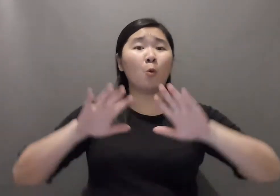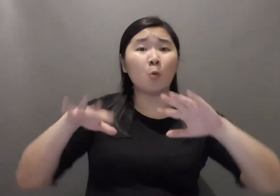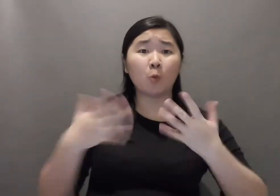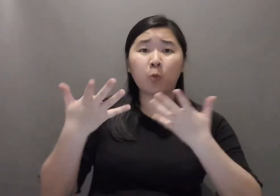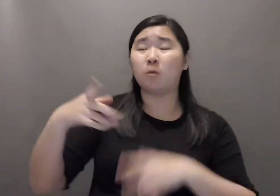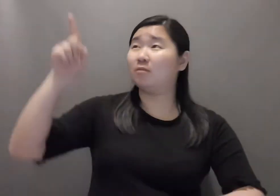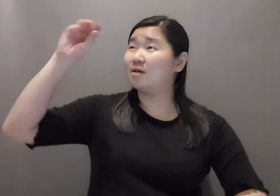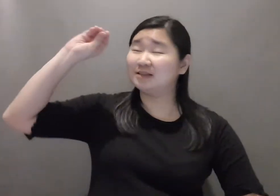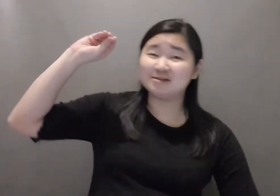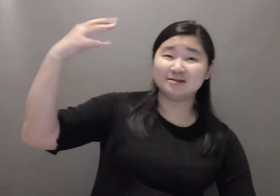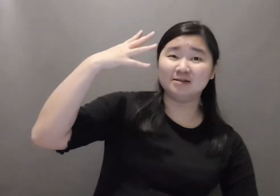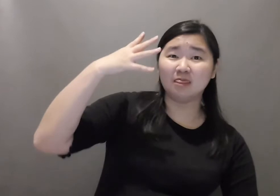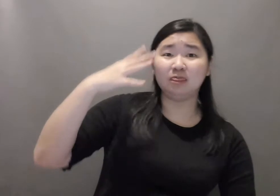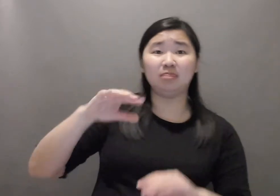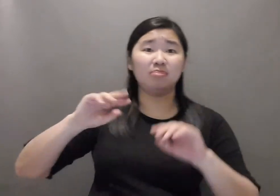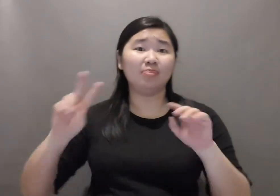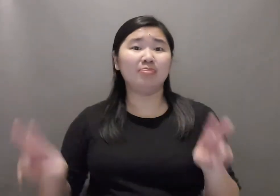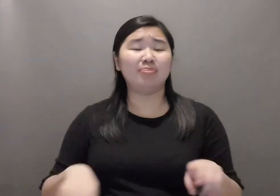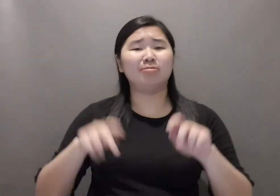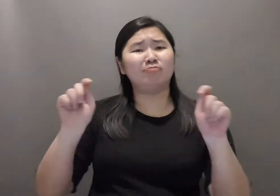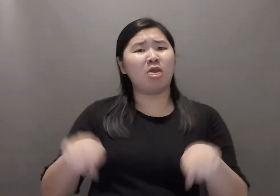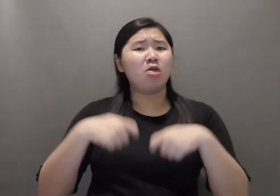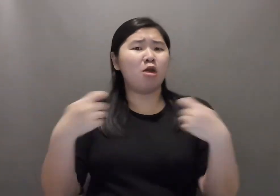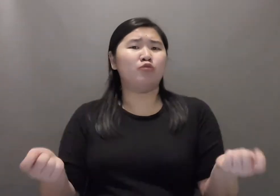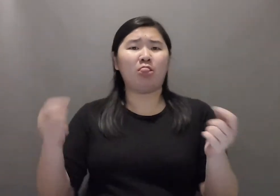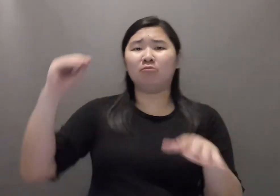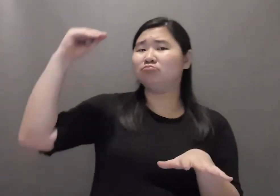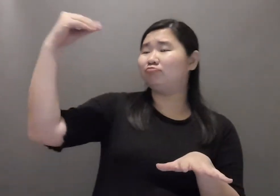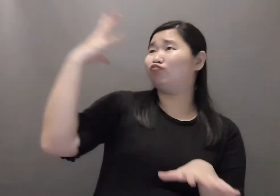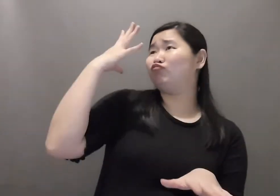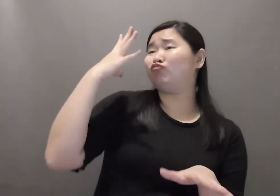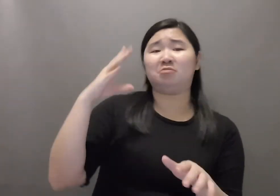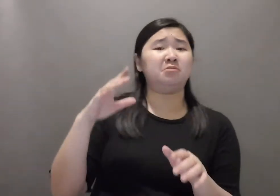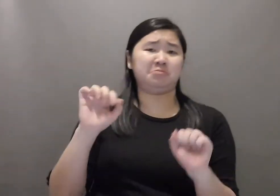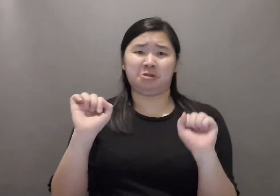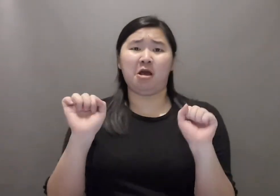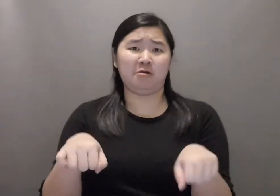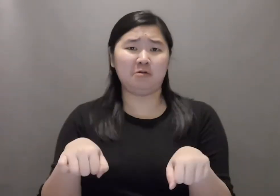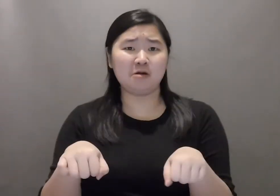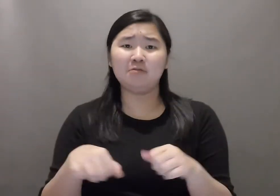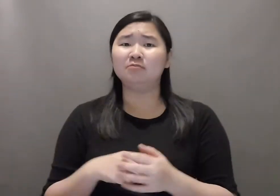Natural light is best.